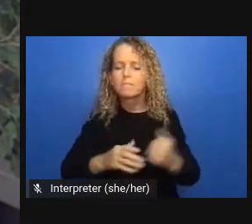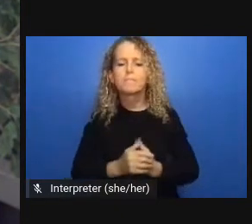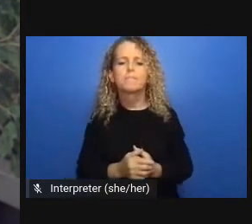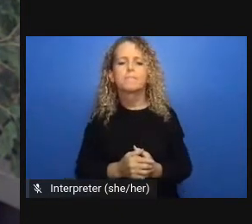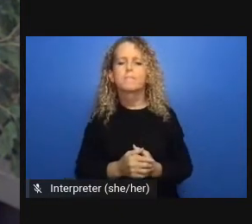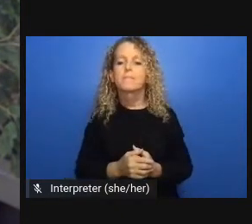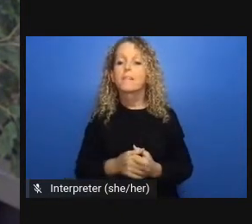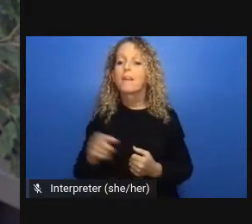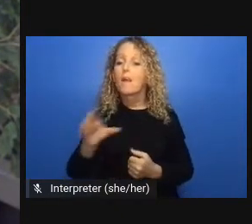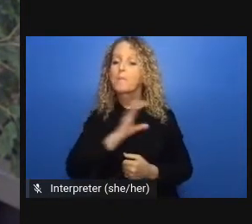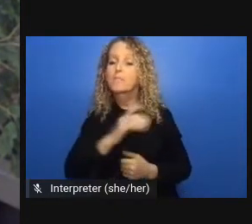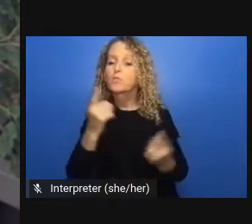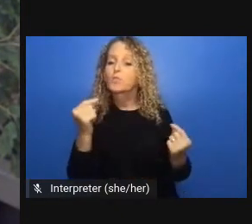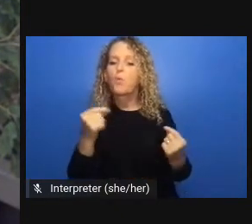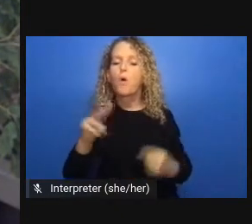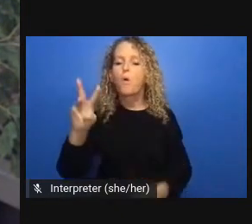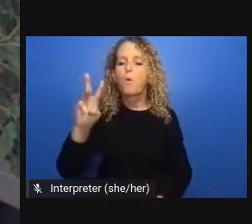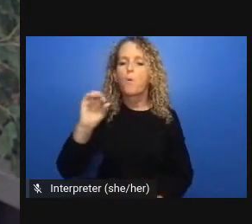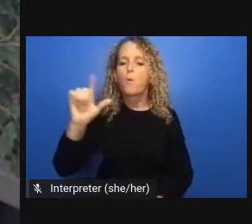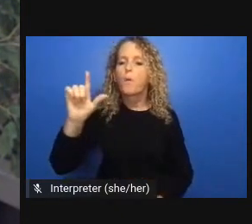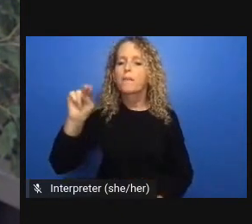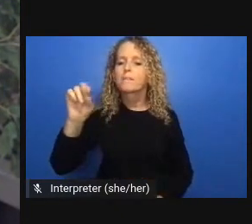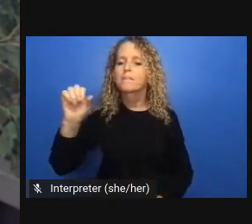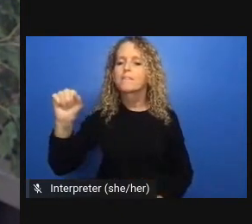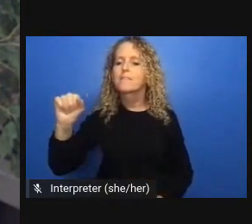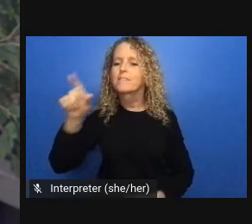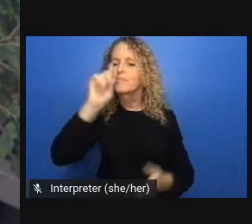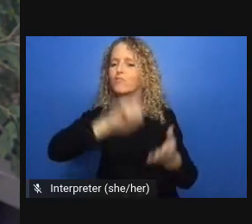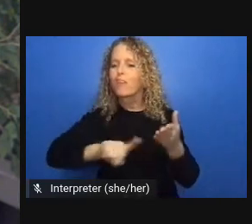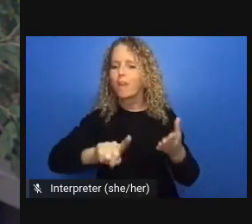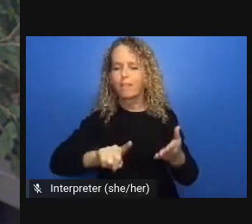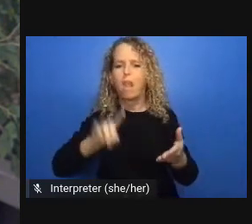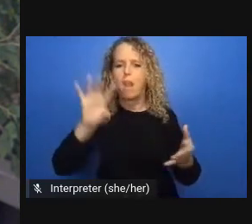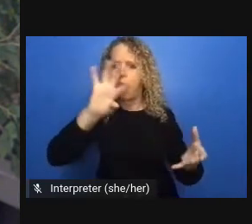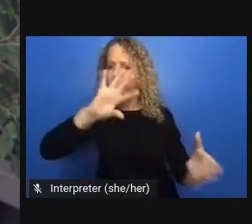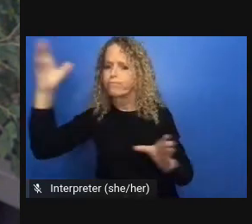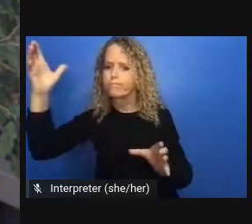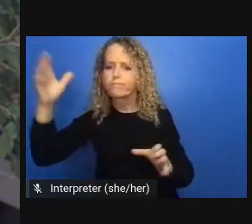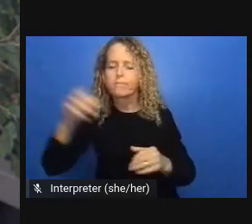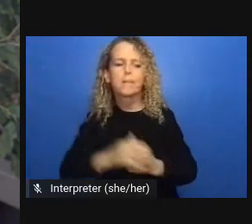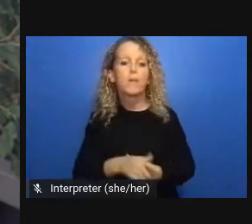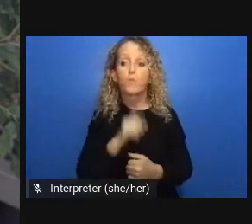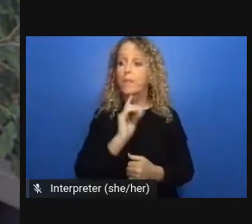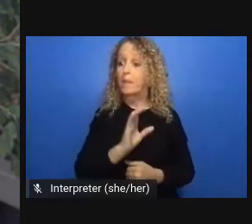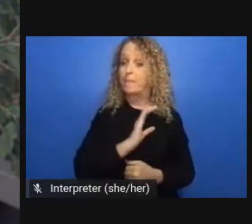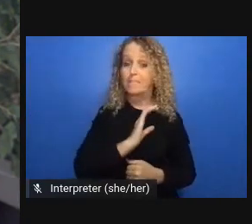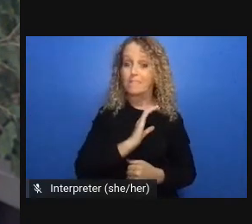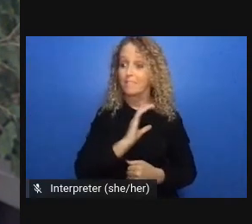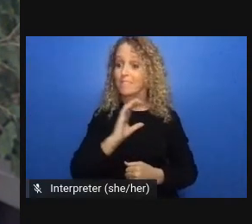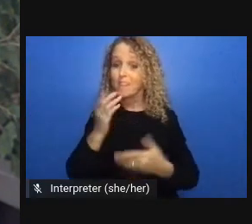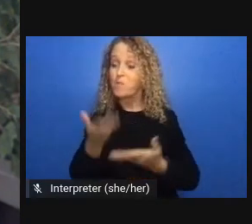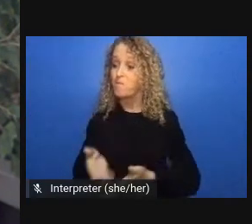that should cause us to reflect hard when we tell ourselves or others that transformative social